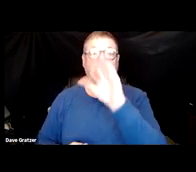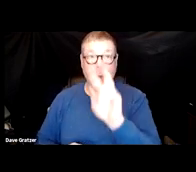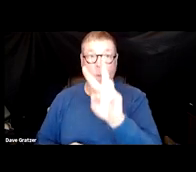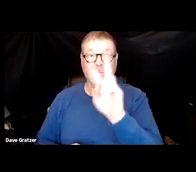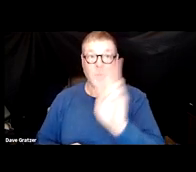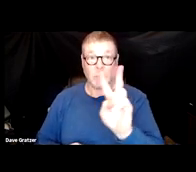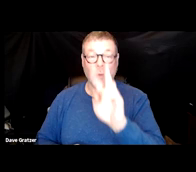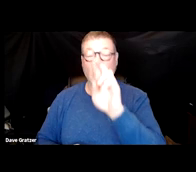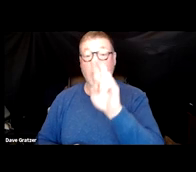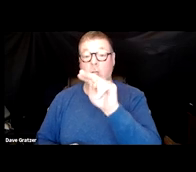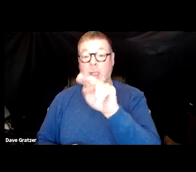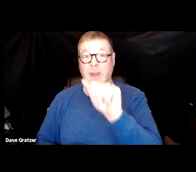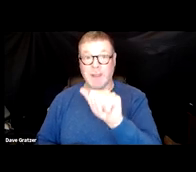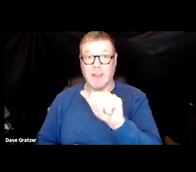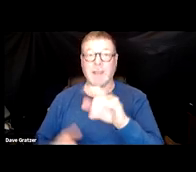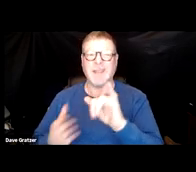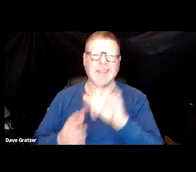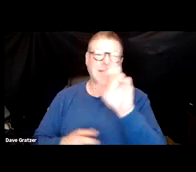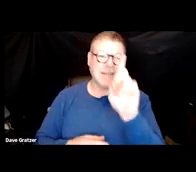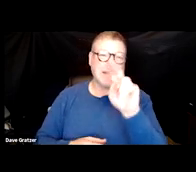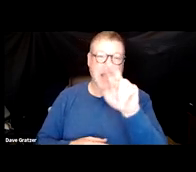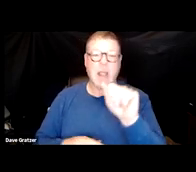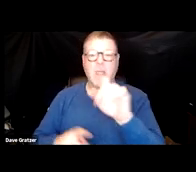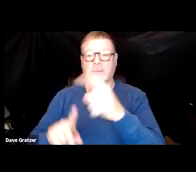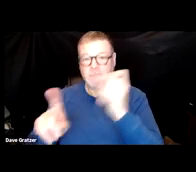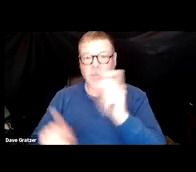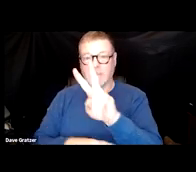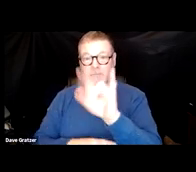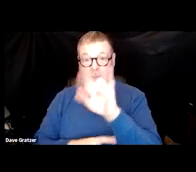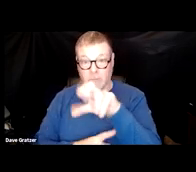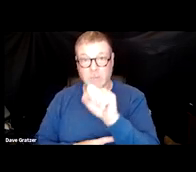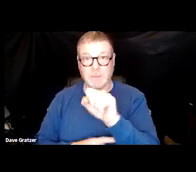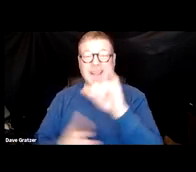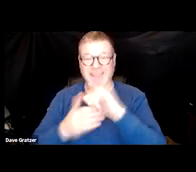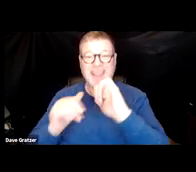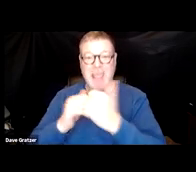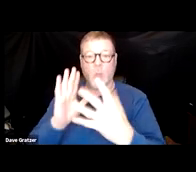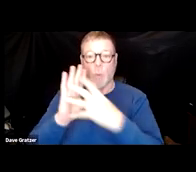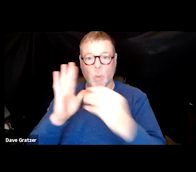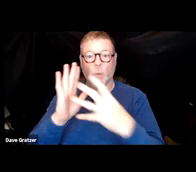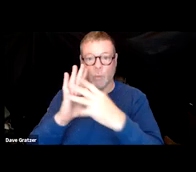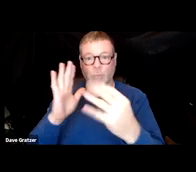that RNA which is kind of the DNA of a virus, that's how it replicates and how it mutates.